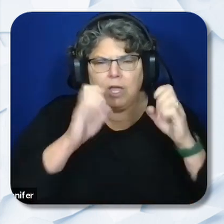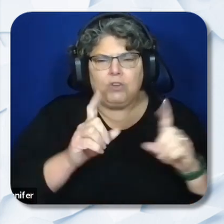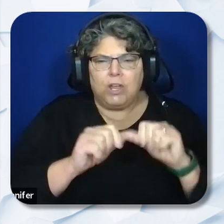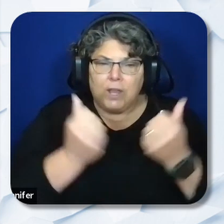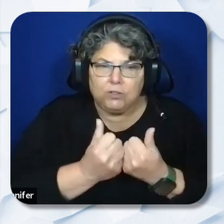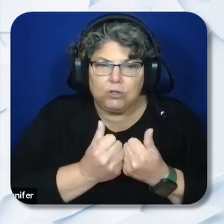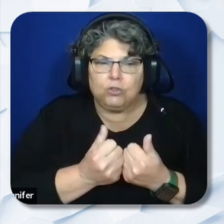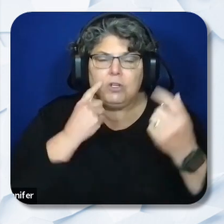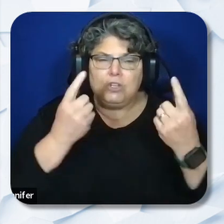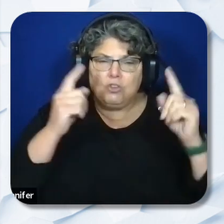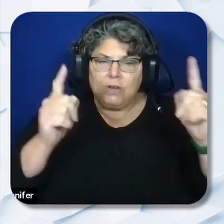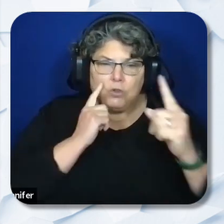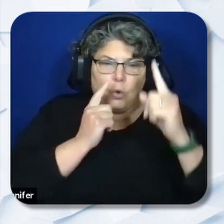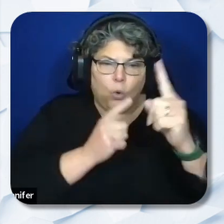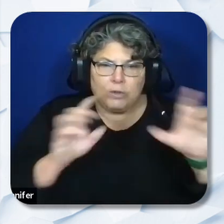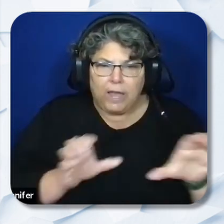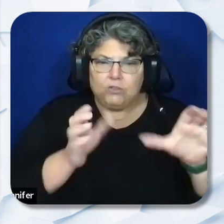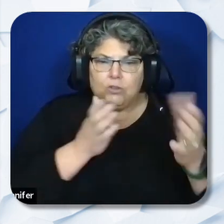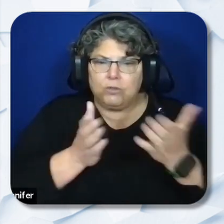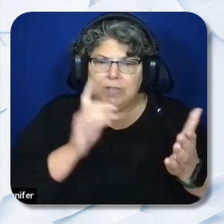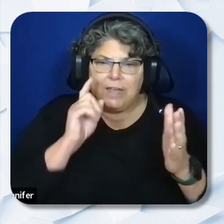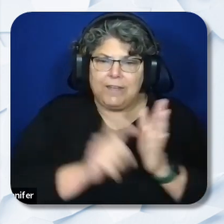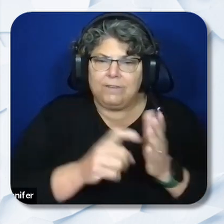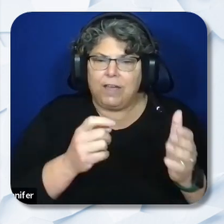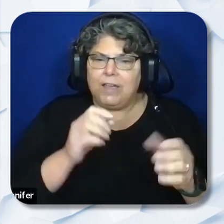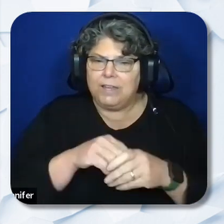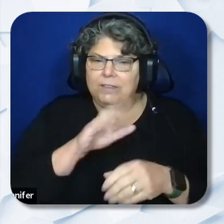actions and services identified in their local control and accountability plan